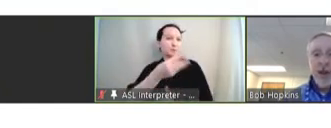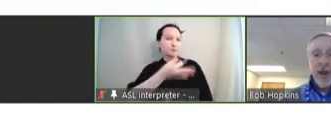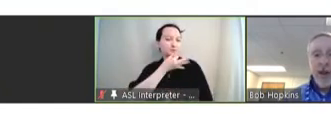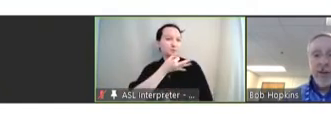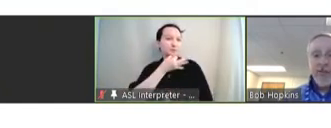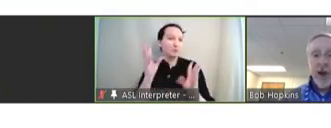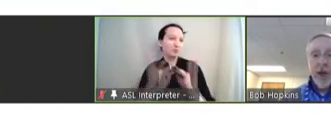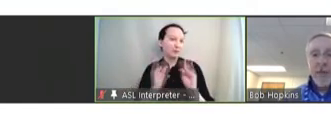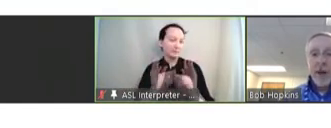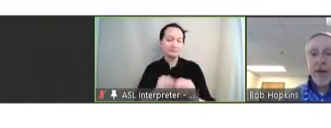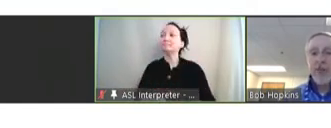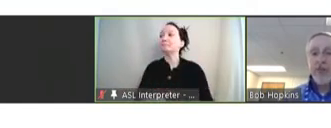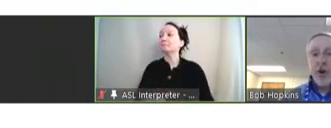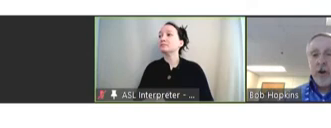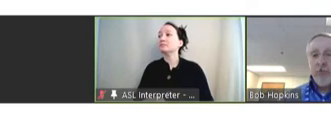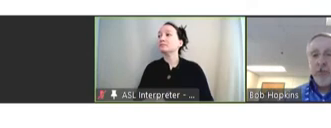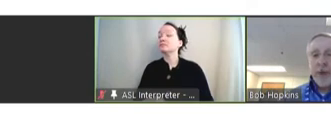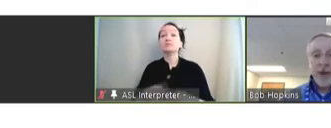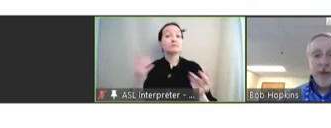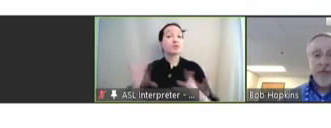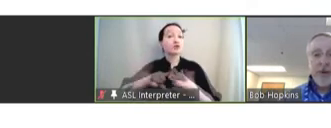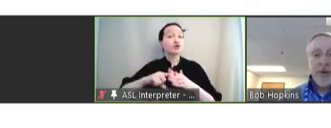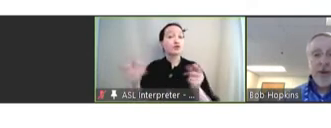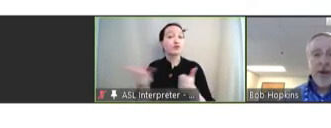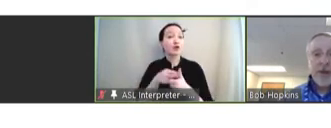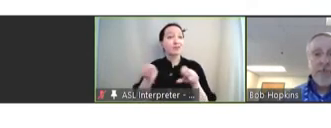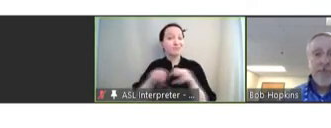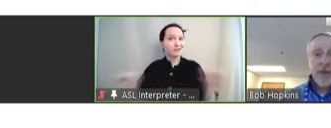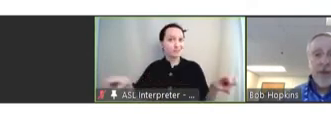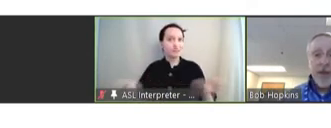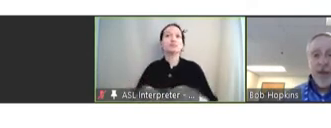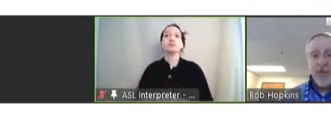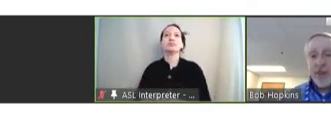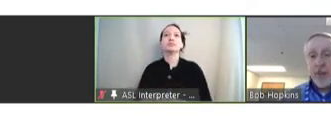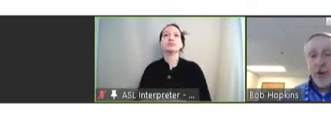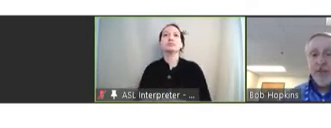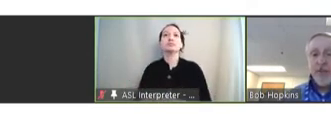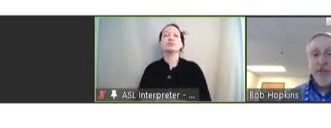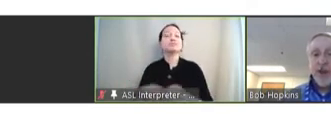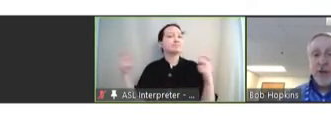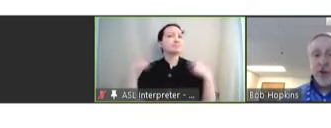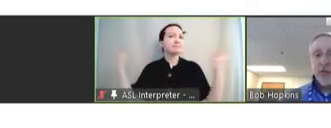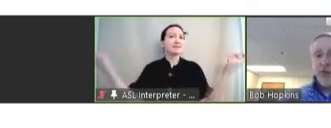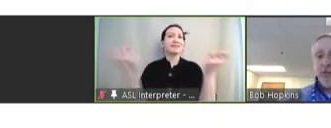At this time, I'd like to start our first panel of the day. In celebration of NVAC turning 35,